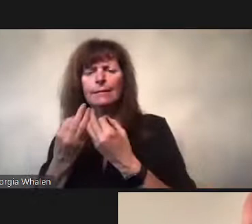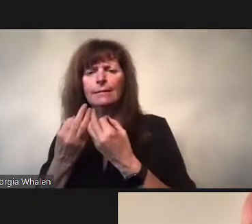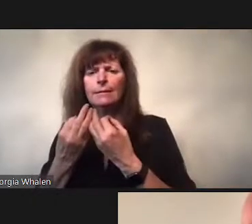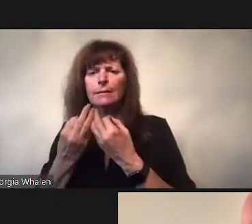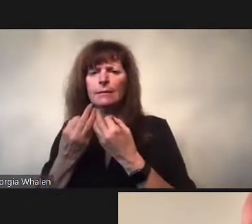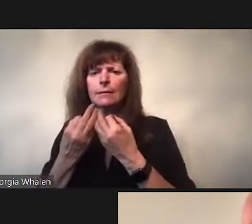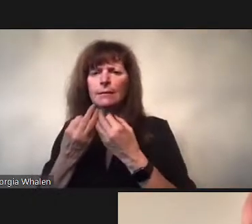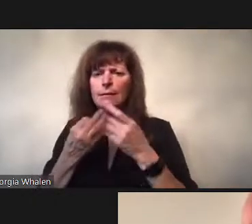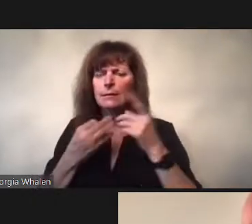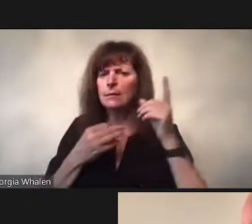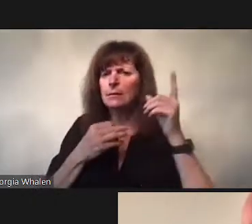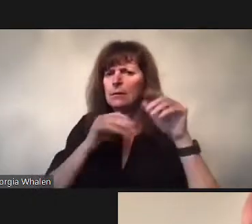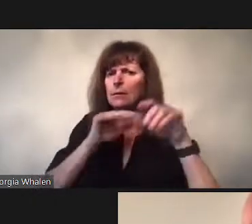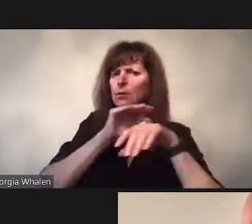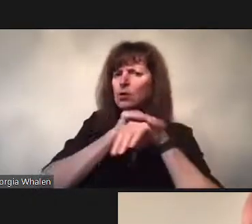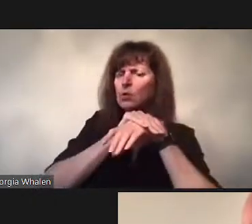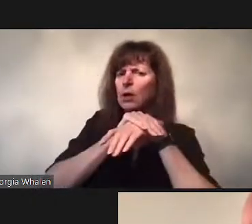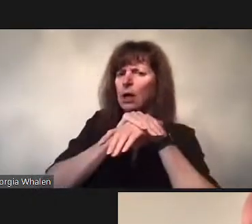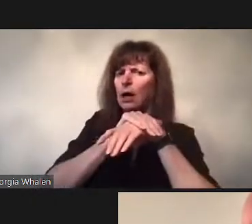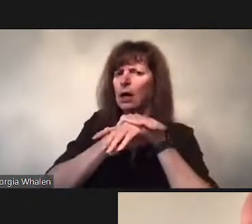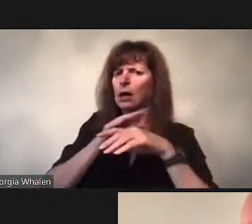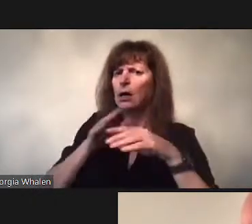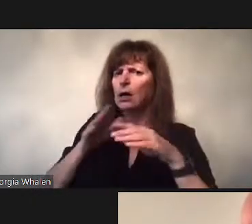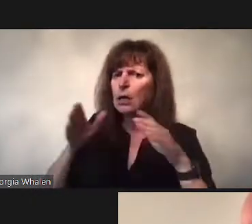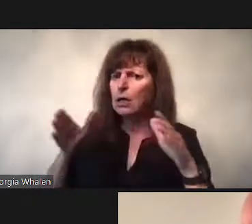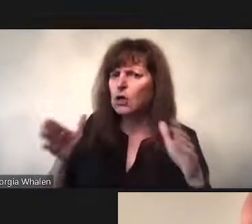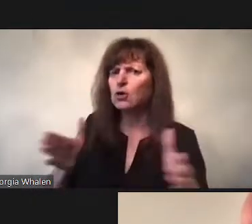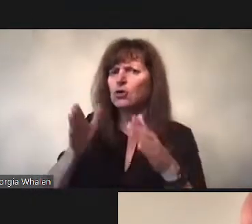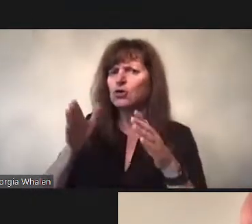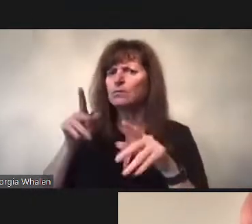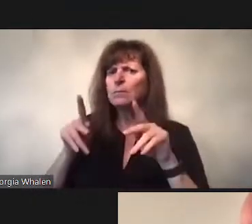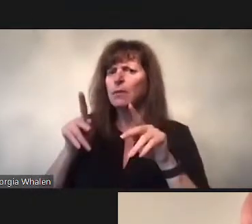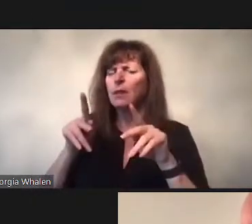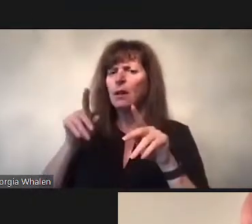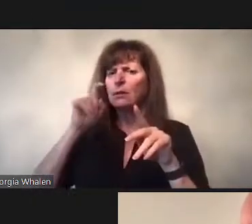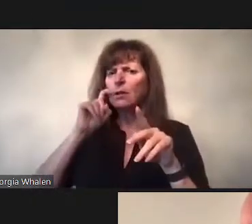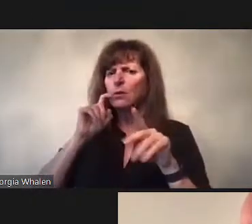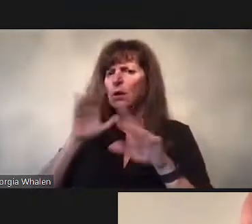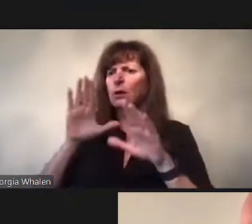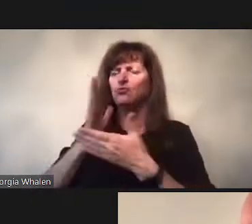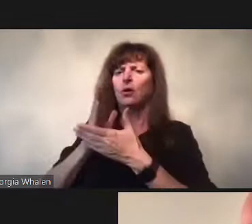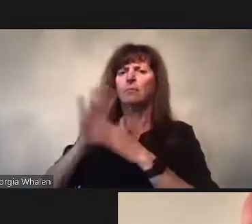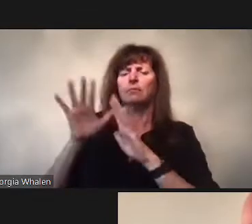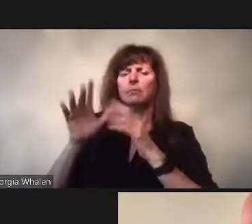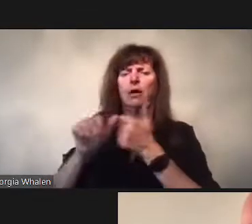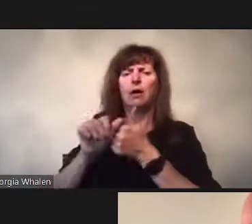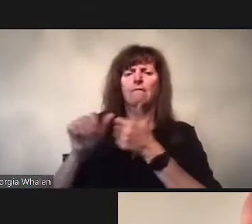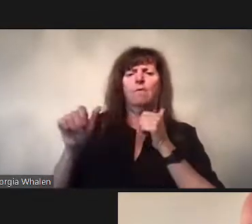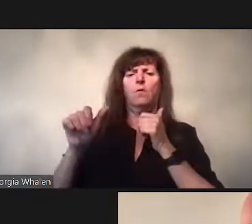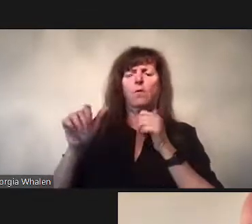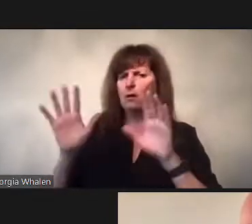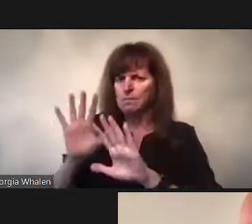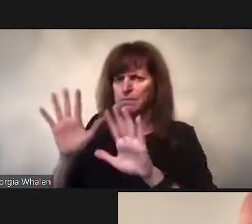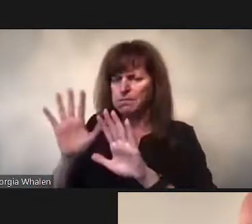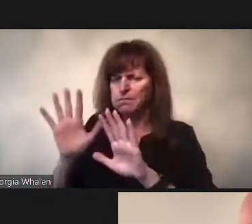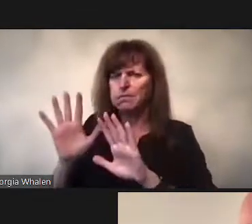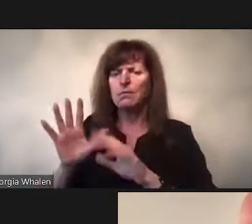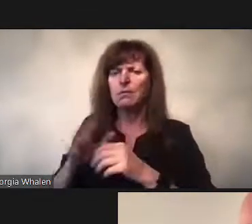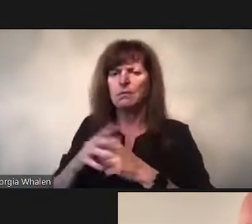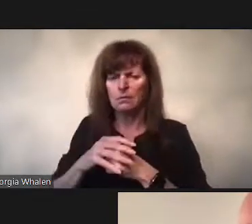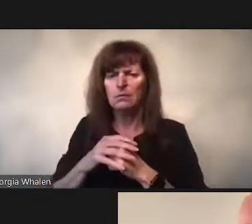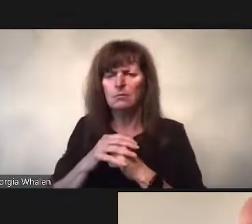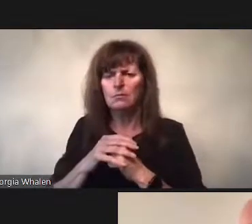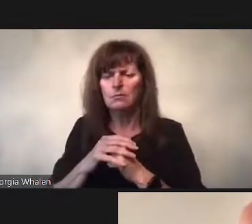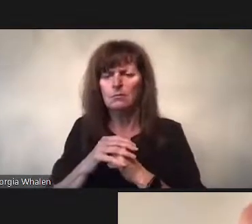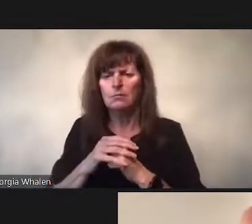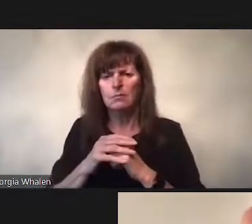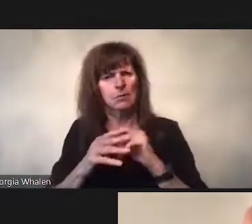was completely asserted without question, including nay some LGBT organizations.